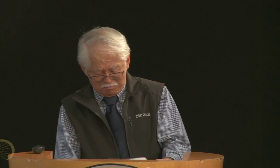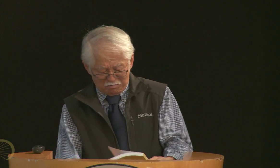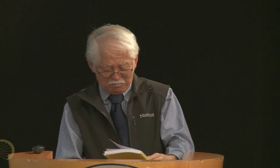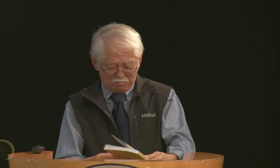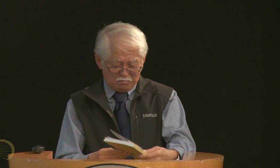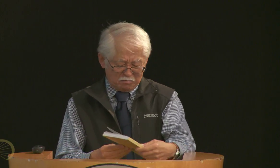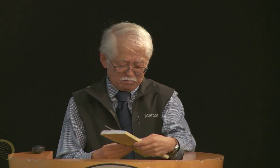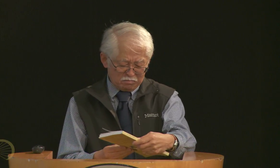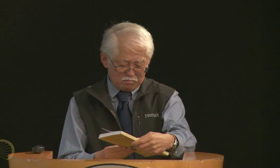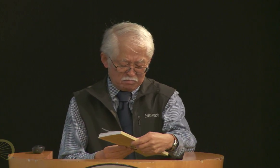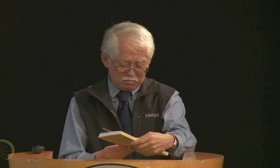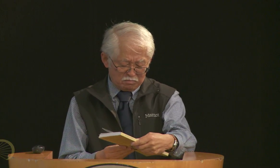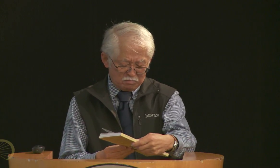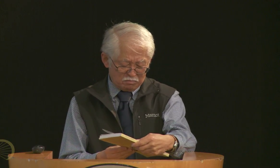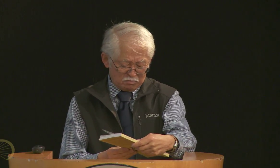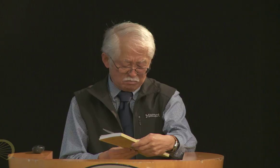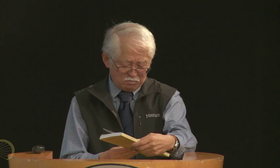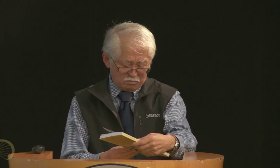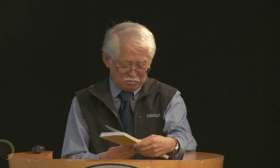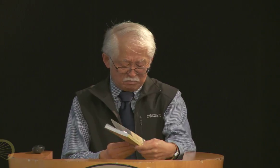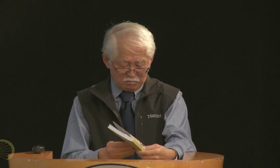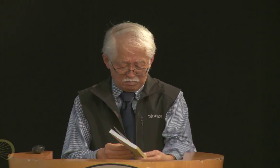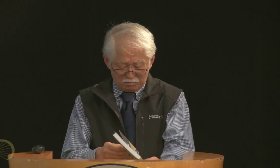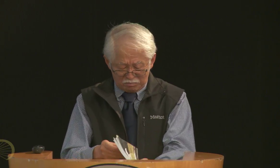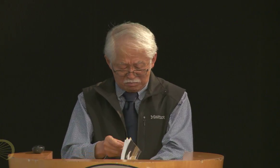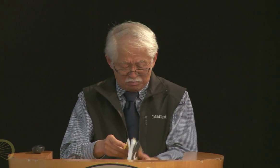let me see if I can get the exact name of that for you --